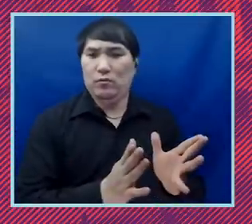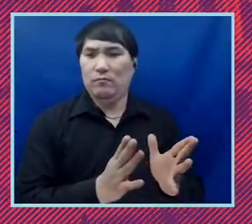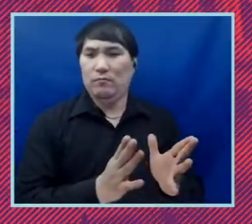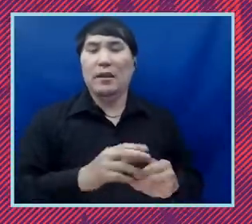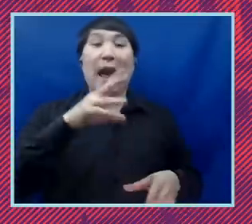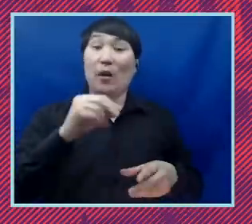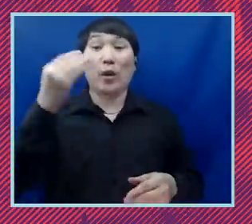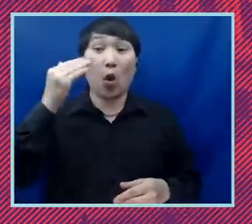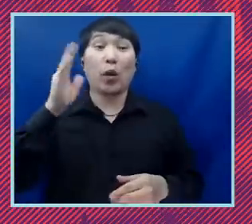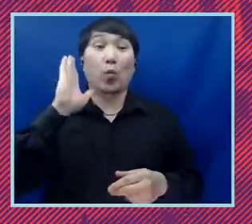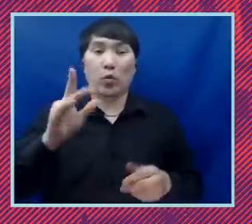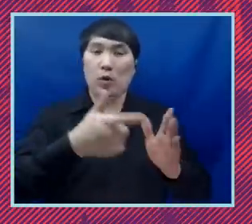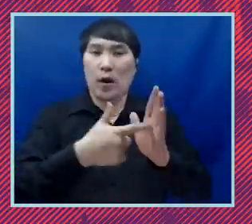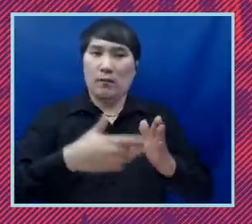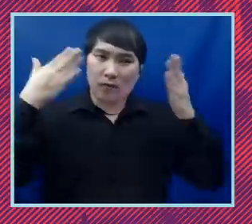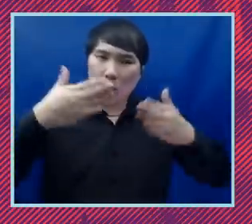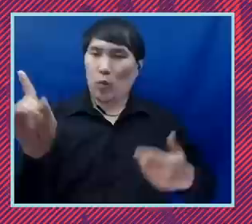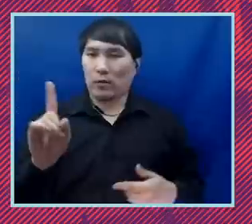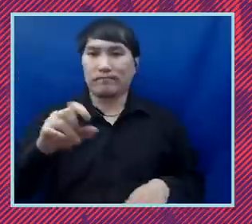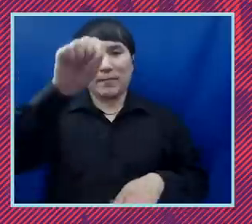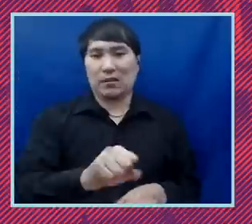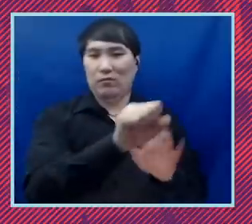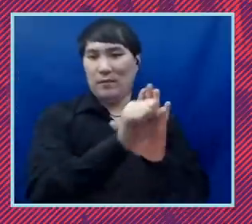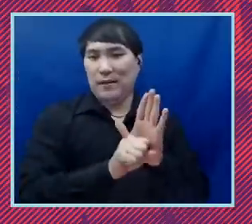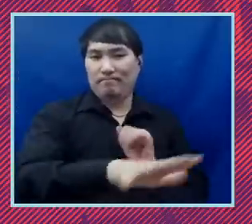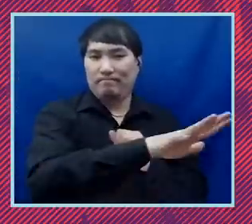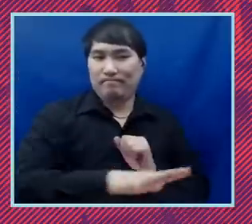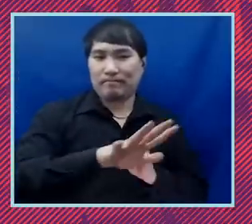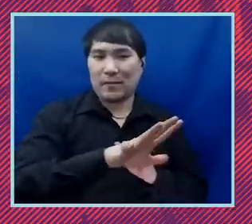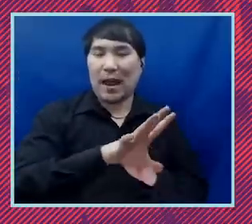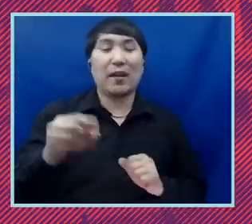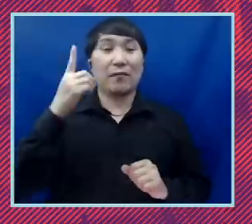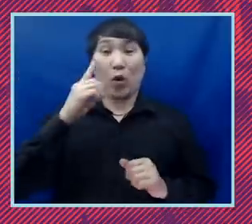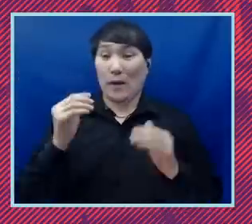success of any of our efforts to advance racial justice and equity will be limited unless the